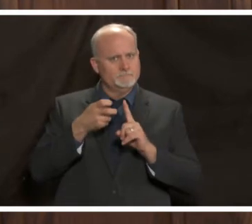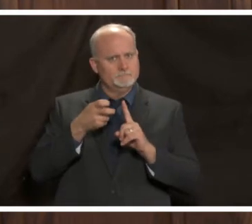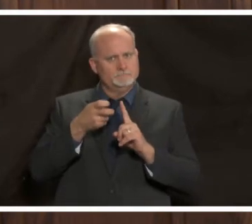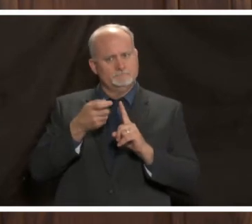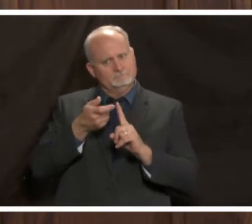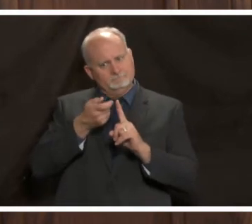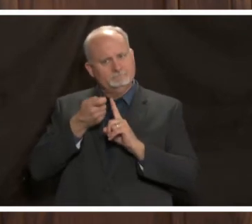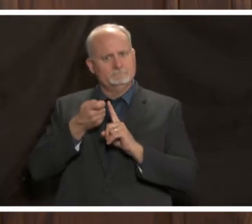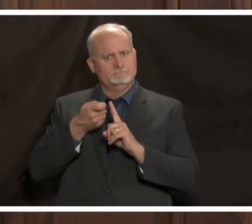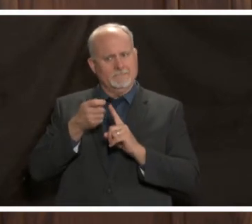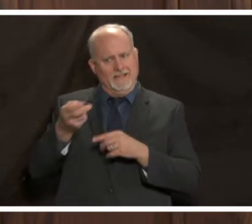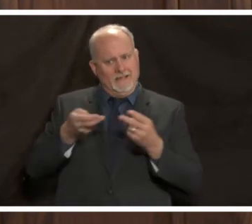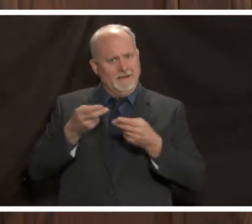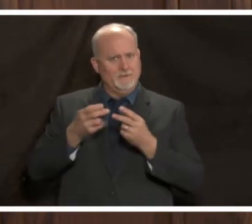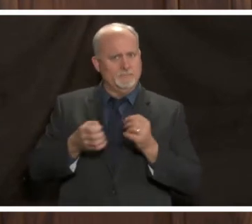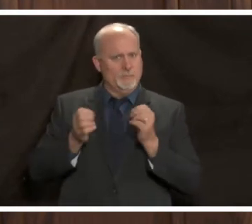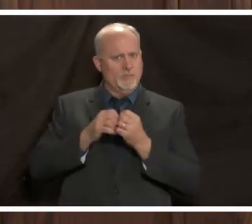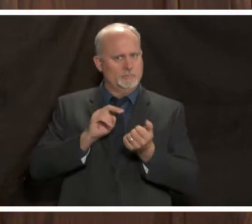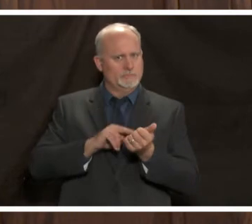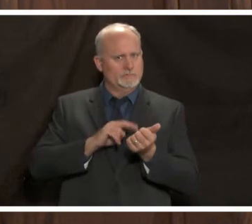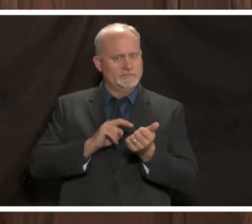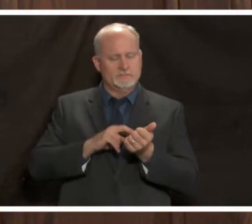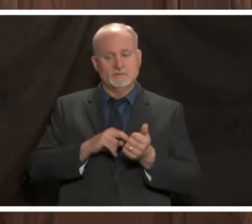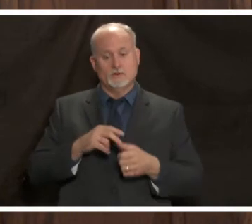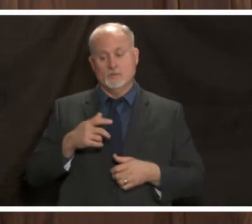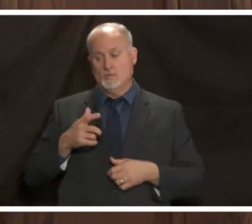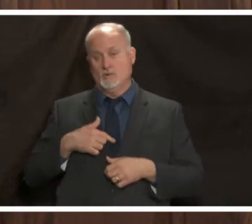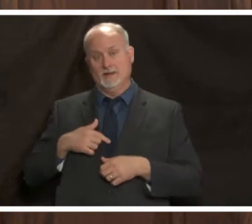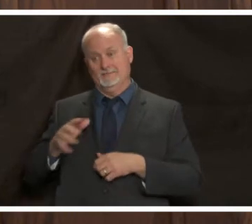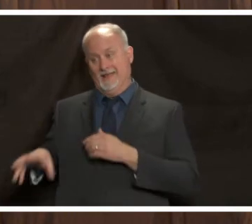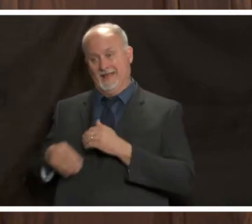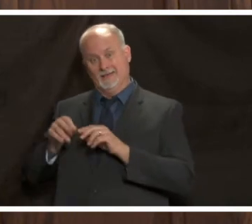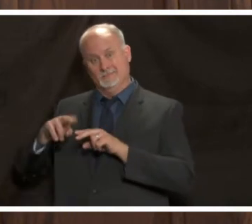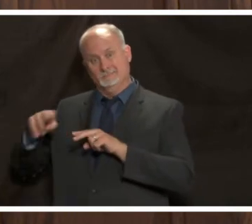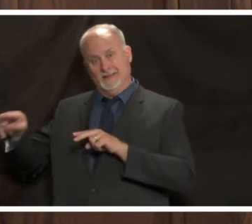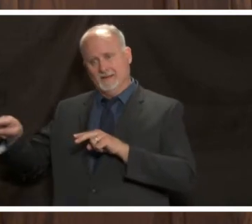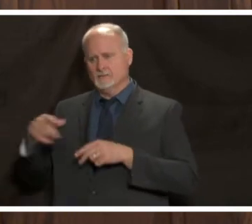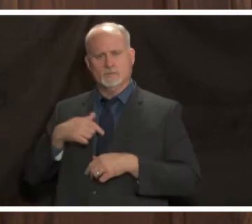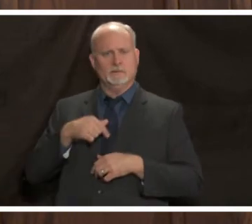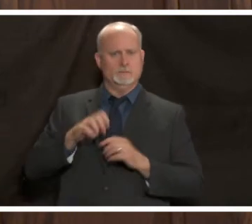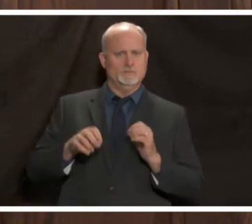more nurses as we've added beds we've needed more nurses to staff those beds and so